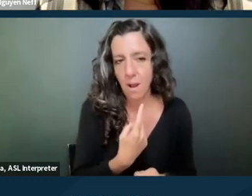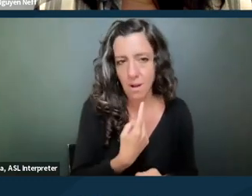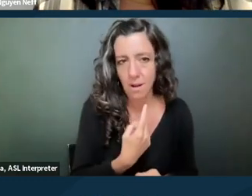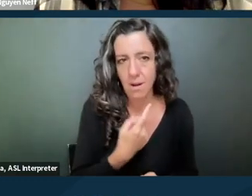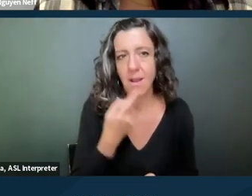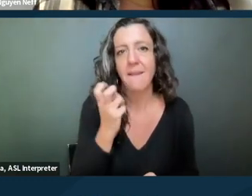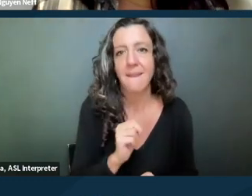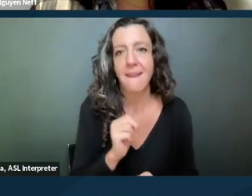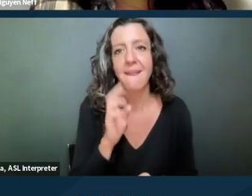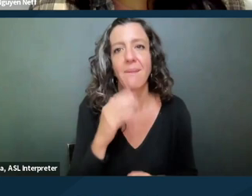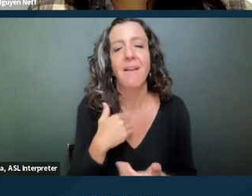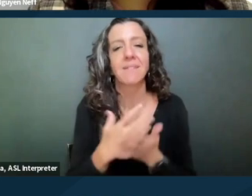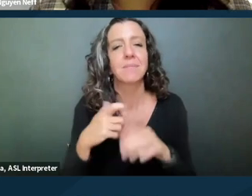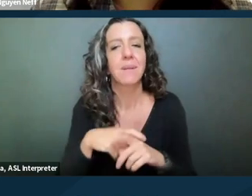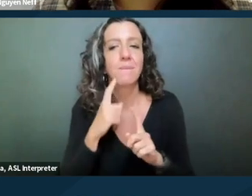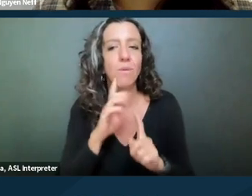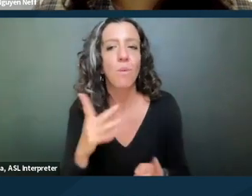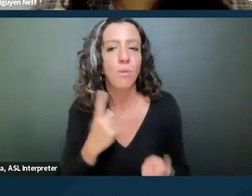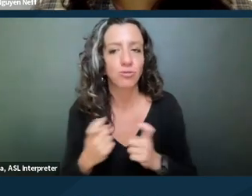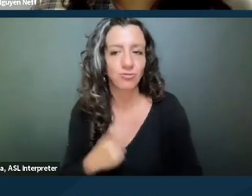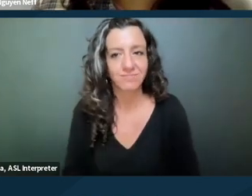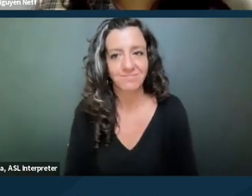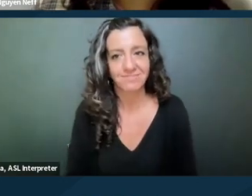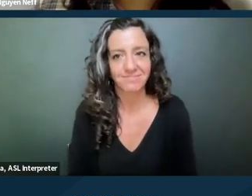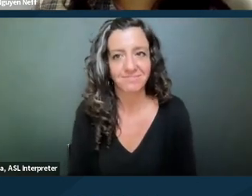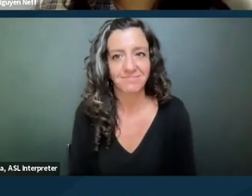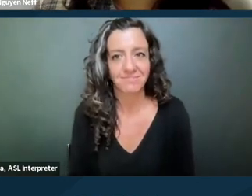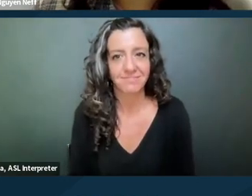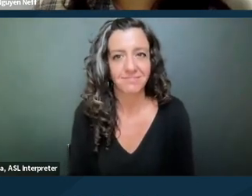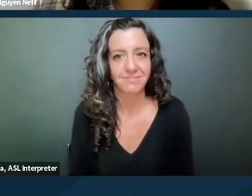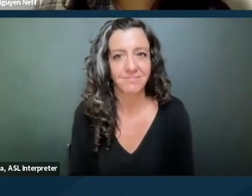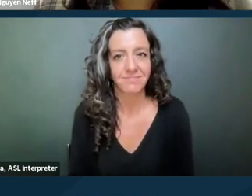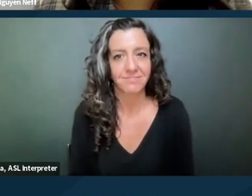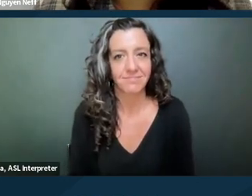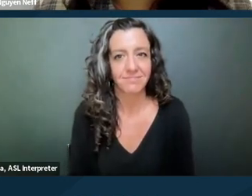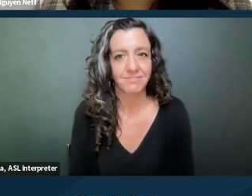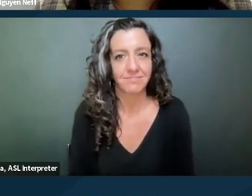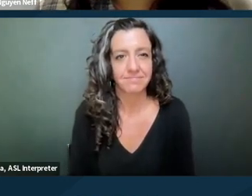and then have some time for questions. So I don't know if I can,